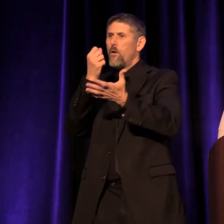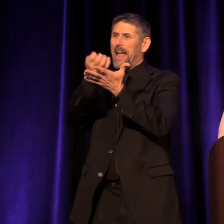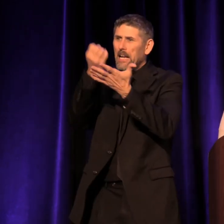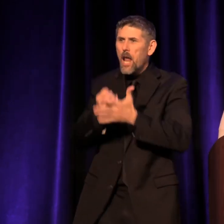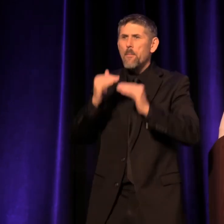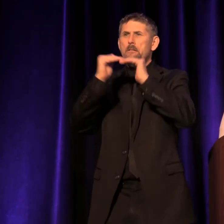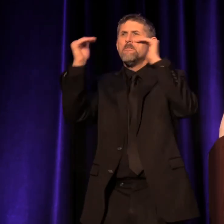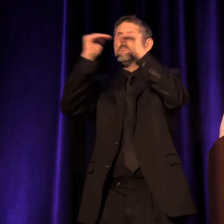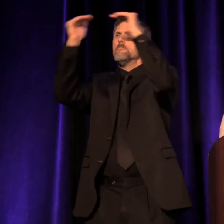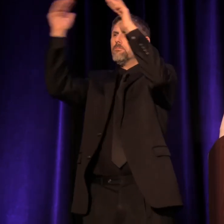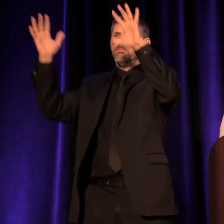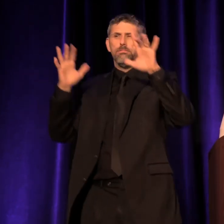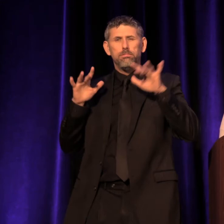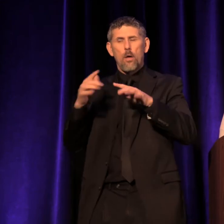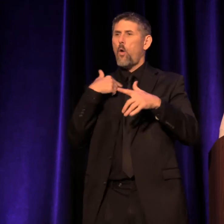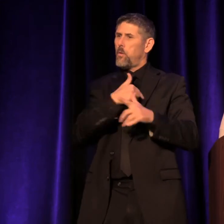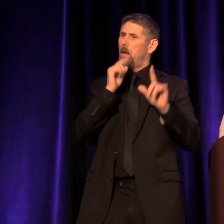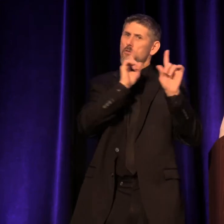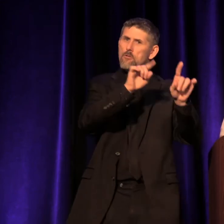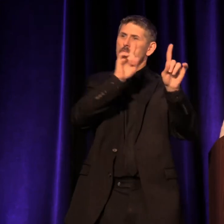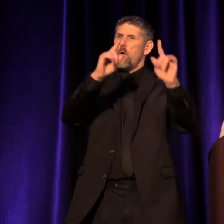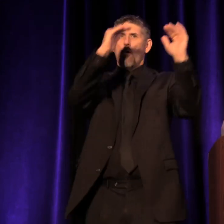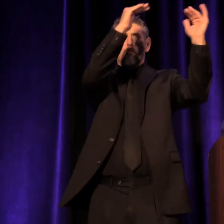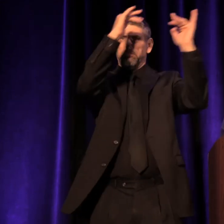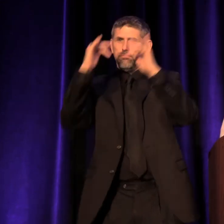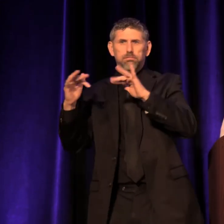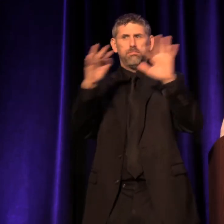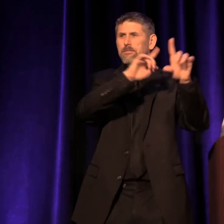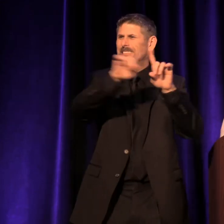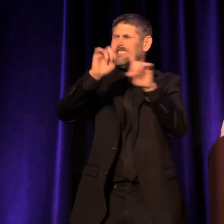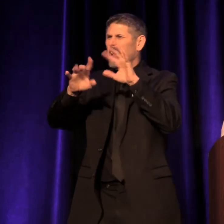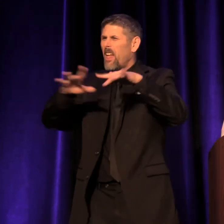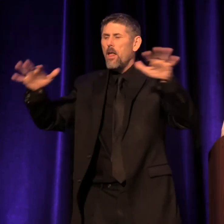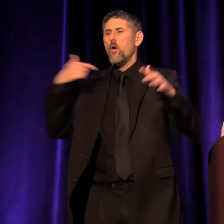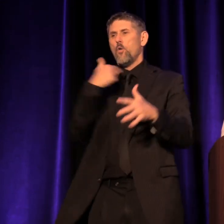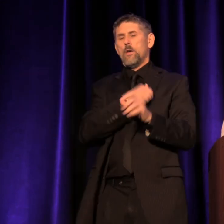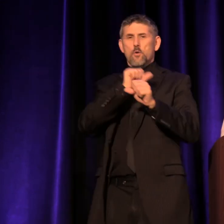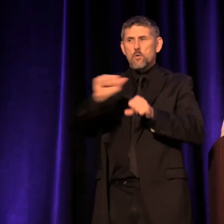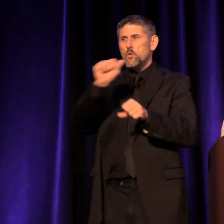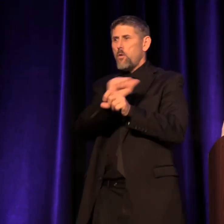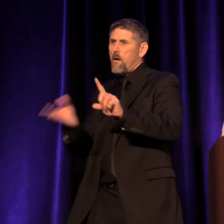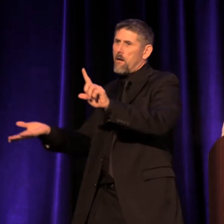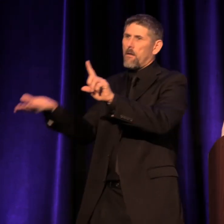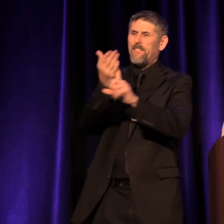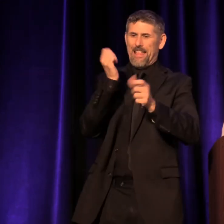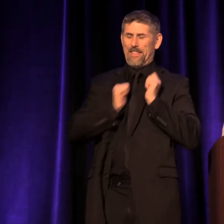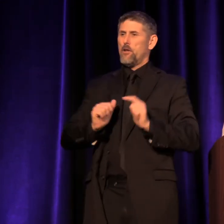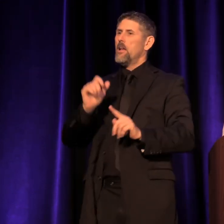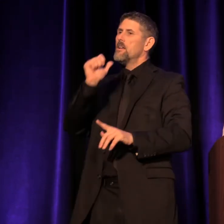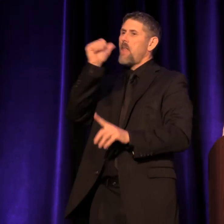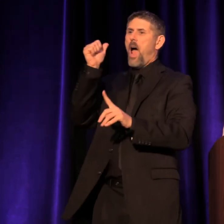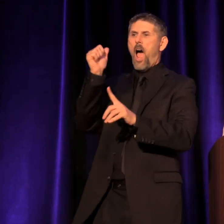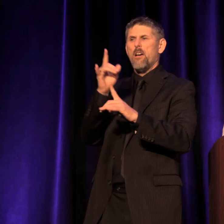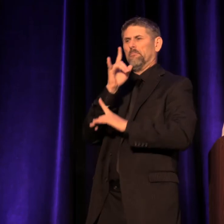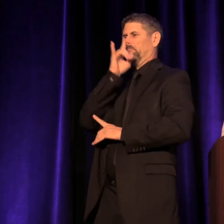And as all of you do, we work to convince our audiences that theater is not an elitist activity.